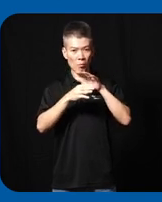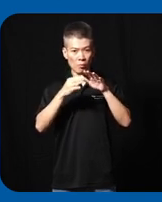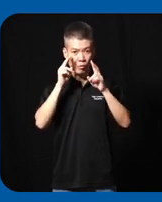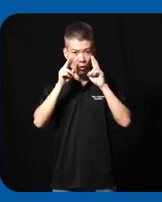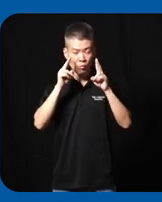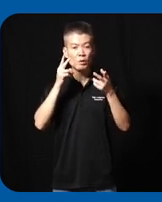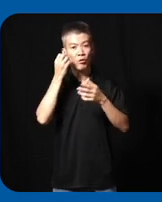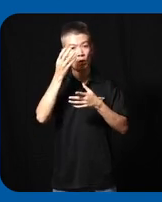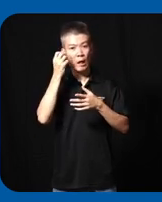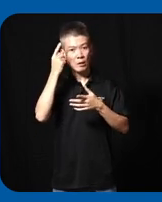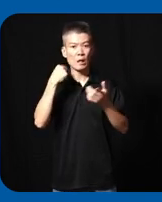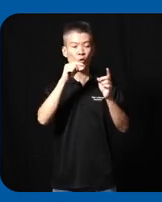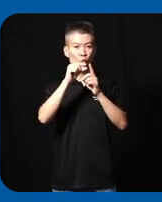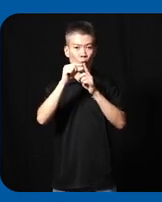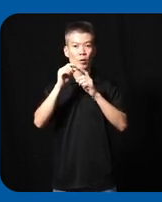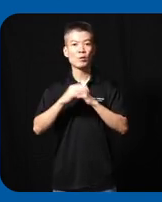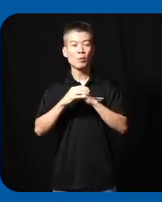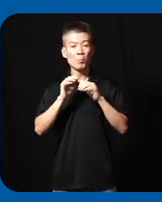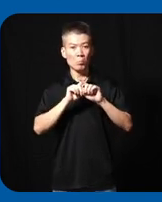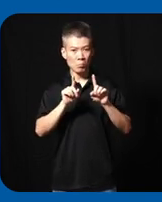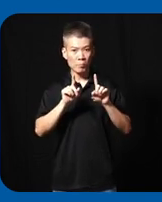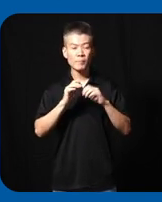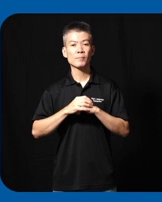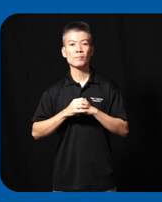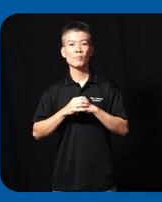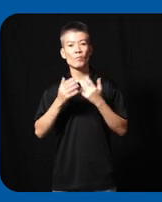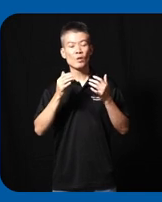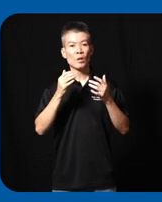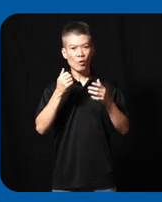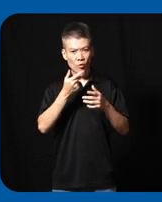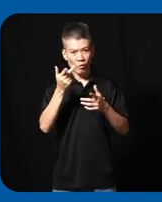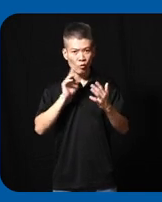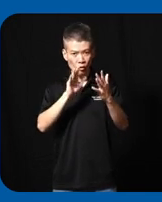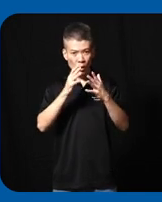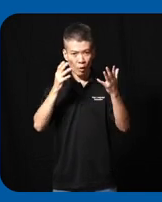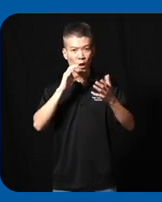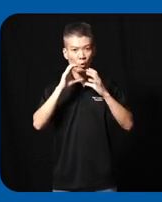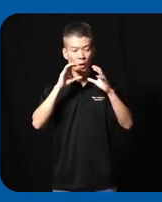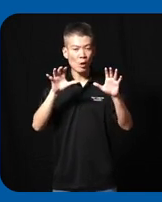to understand our world and however they are still facing lots of communication barriers